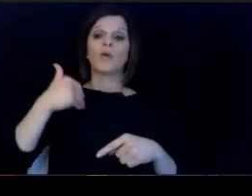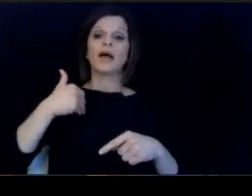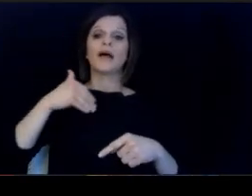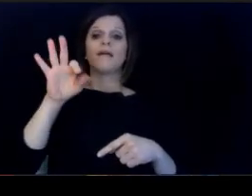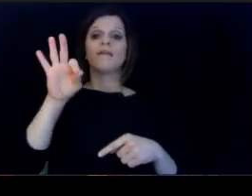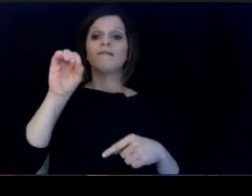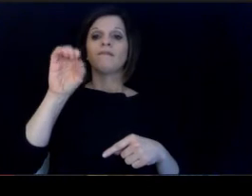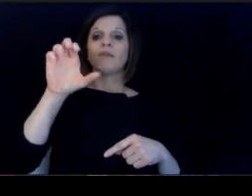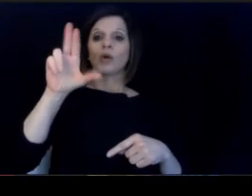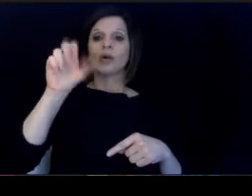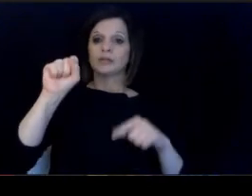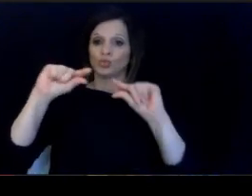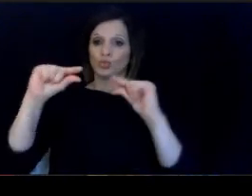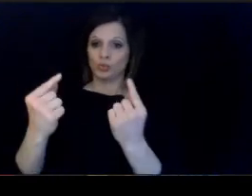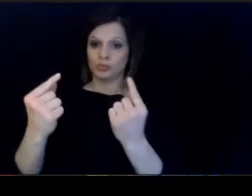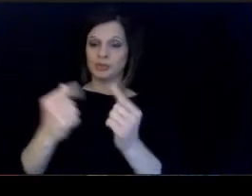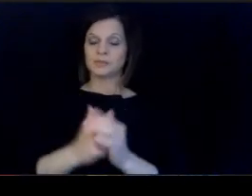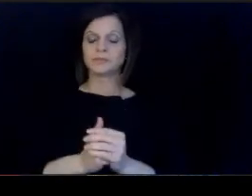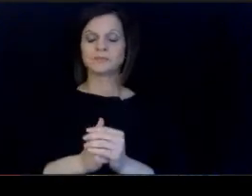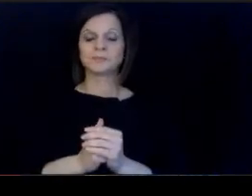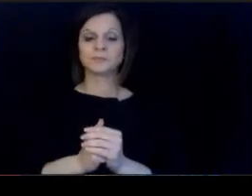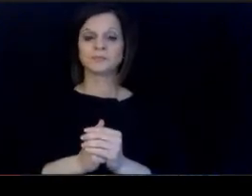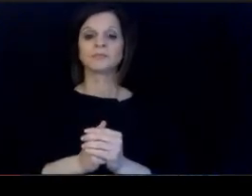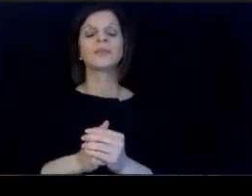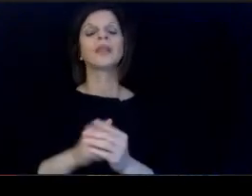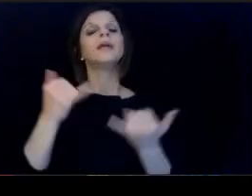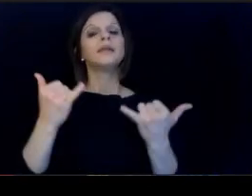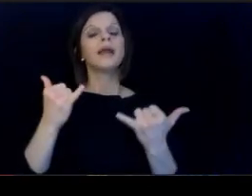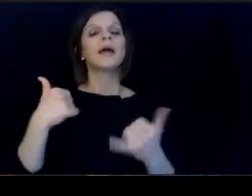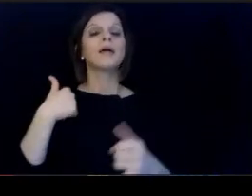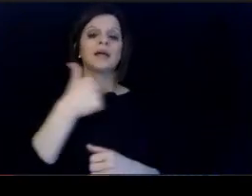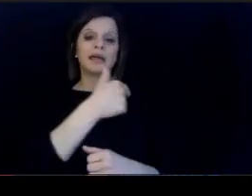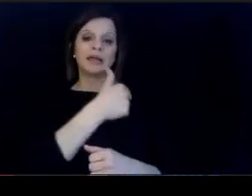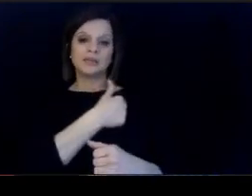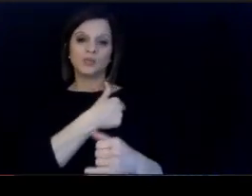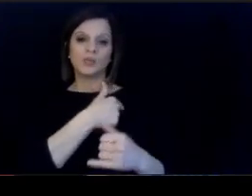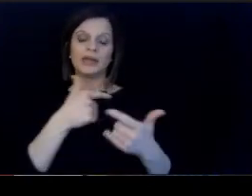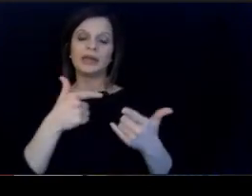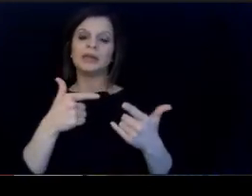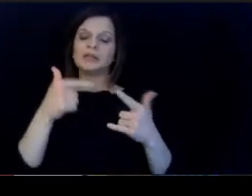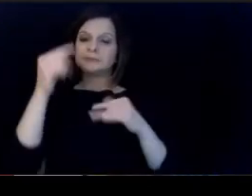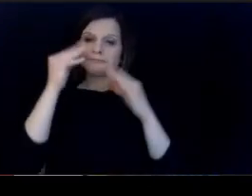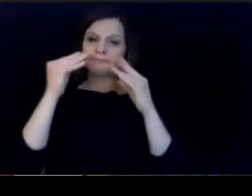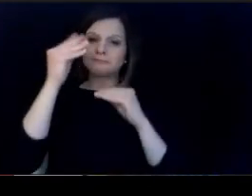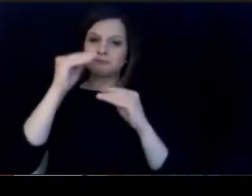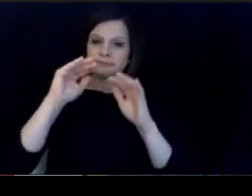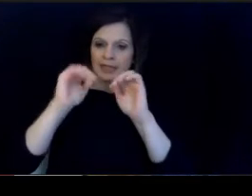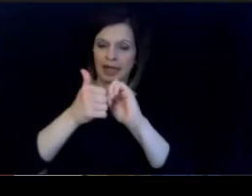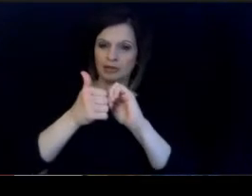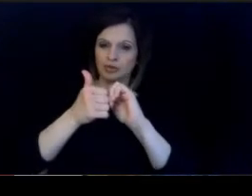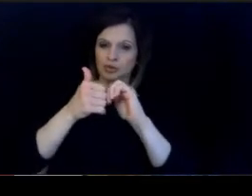focus groups now as we gather. our process through a formative way of thinking about continuous.